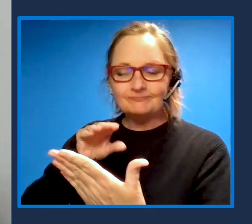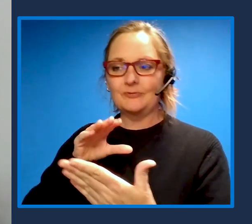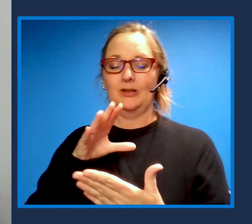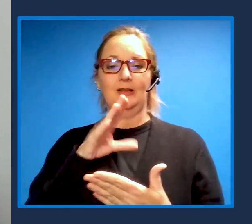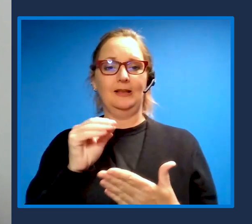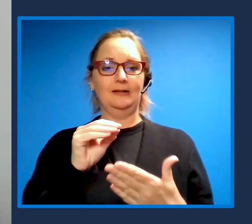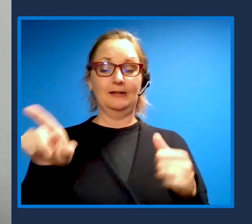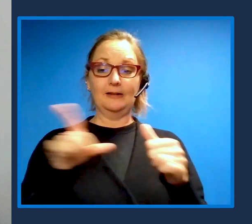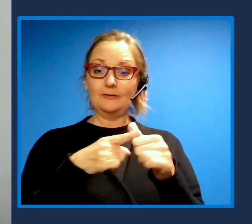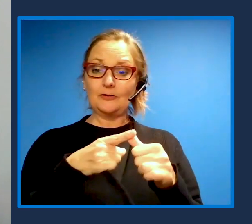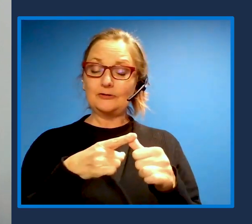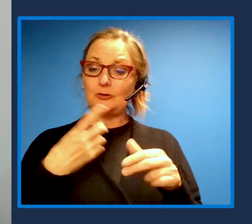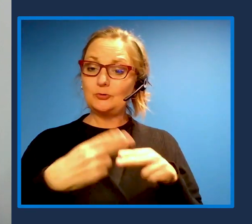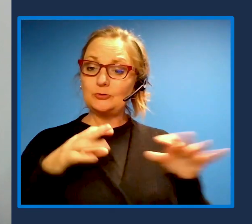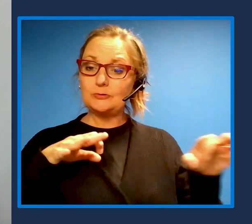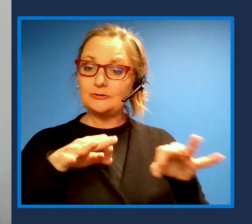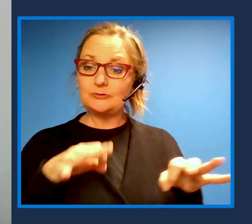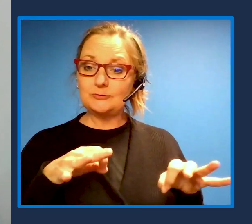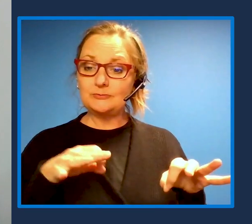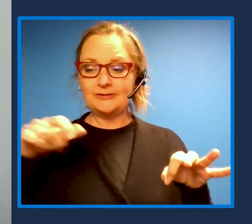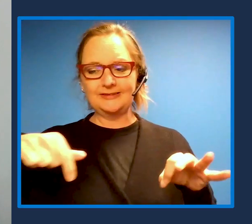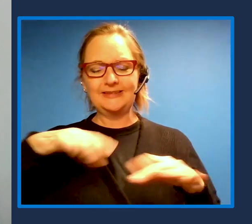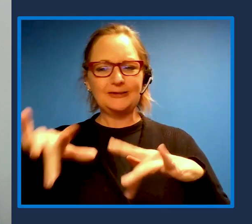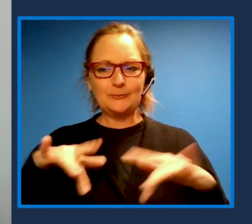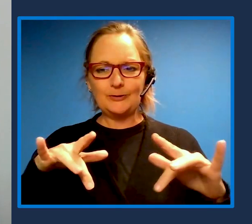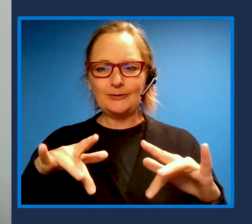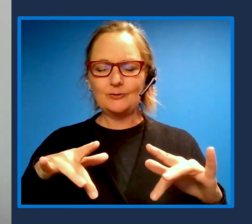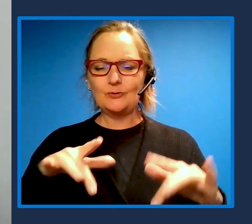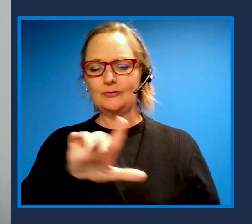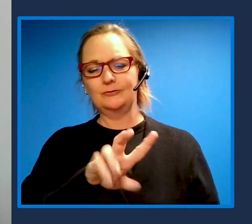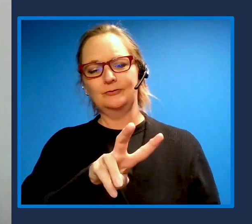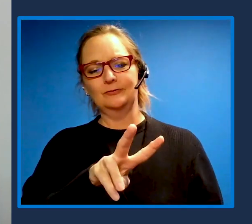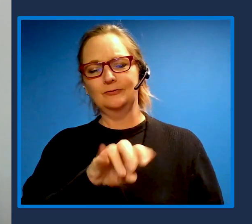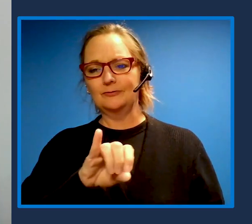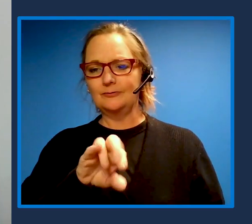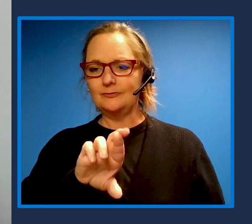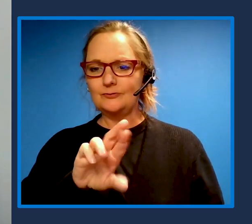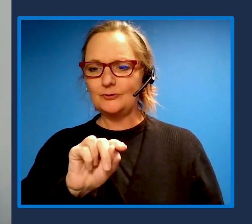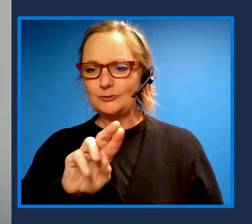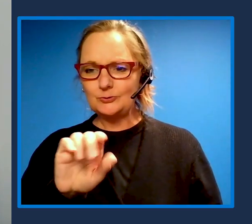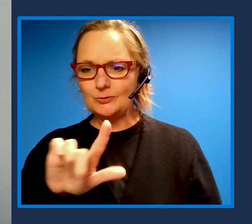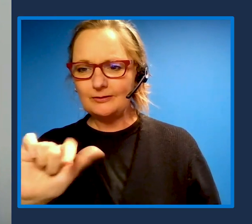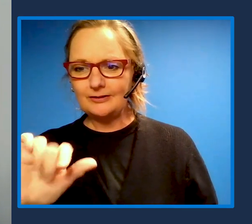'cause we are recording this virtually I'm actually at home I'm in my lounge with my faithful grand piano